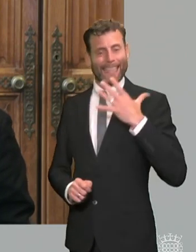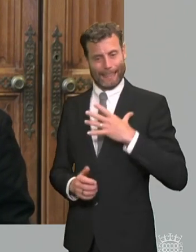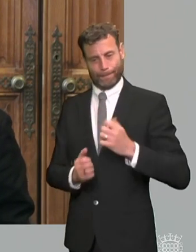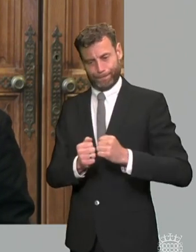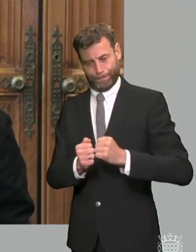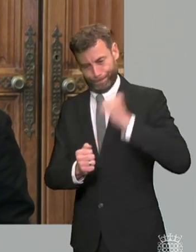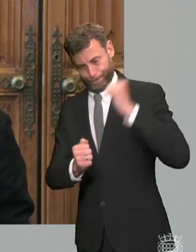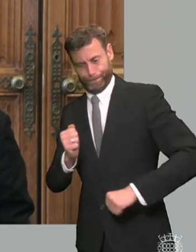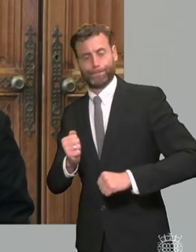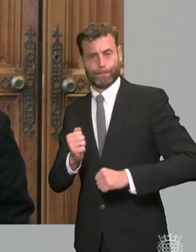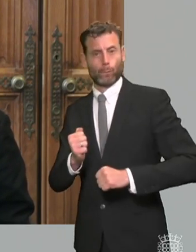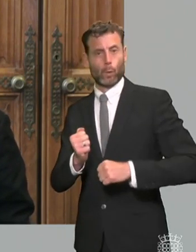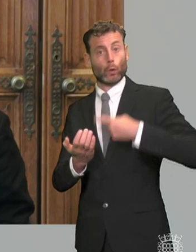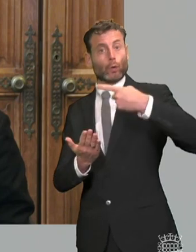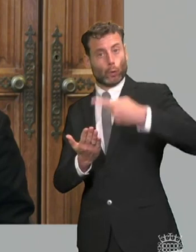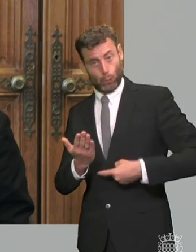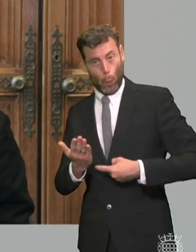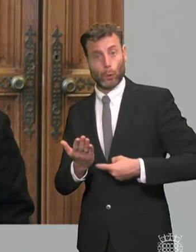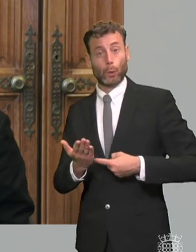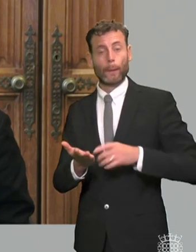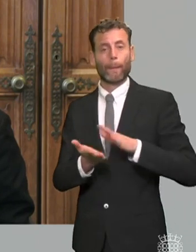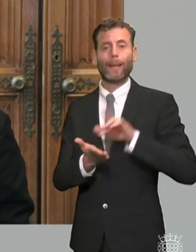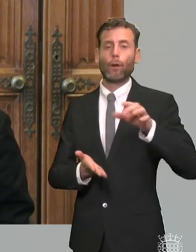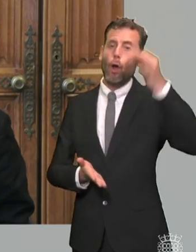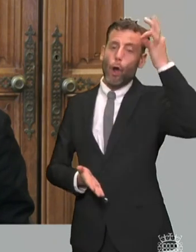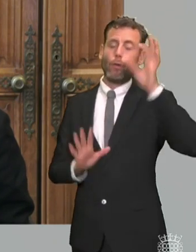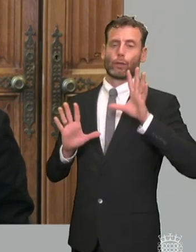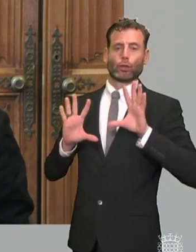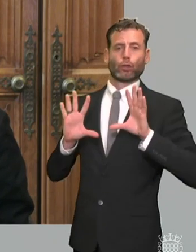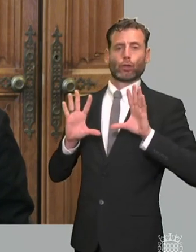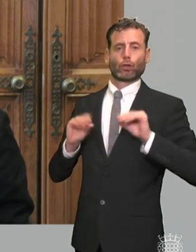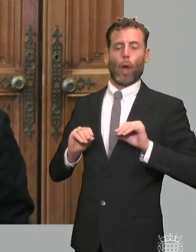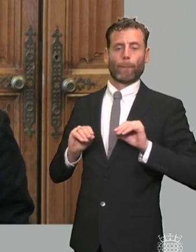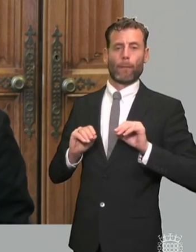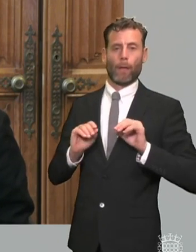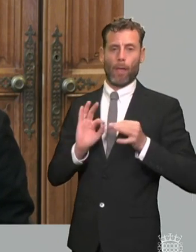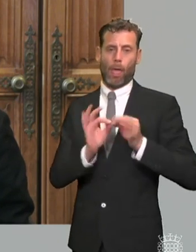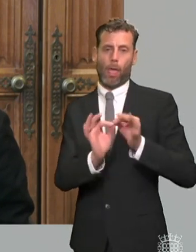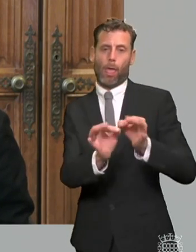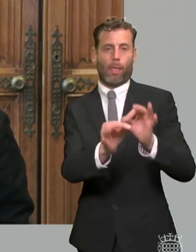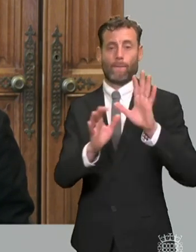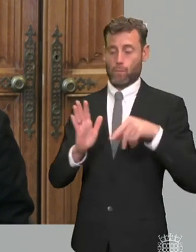to the other witnesses i mean do you do you think that i mean what targeted support would you all